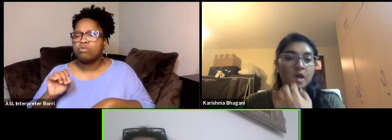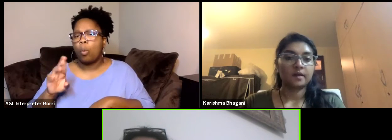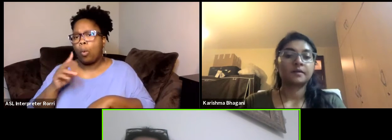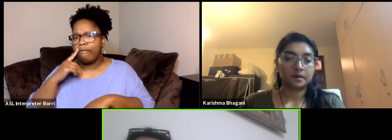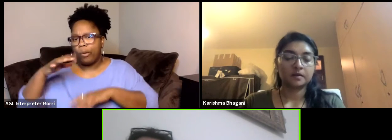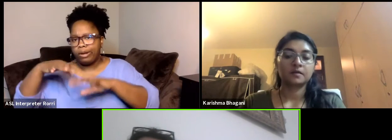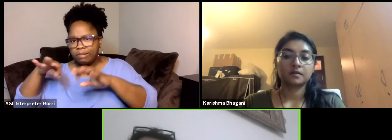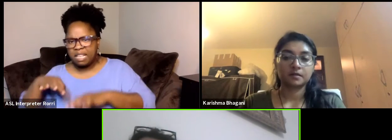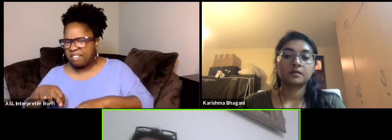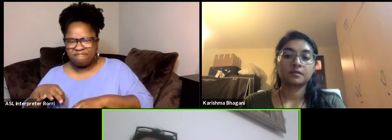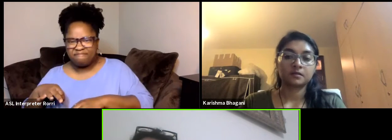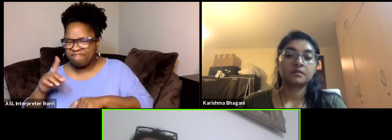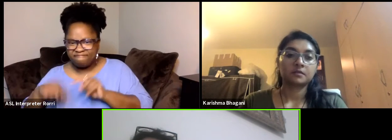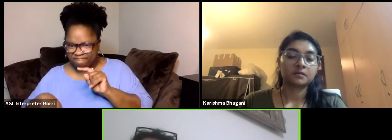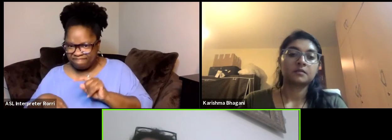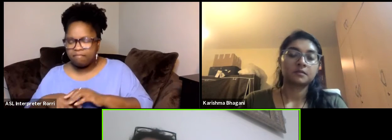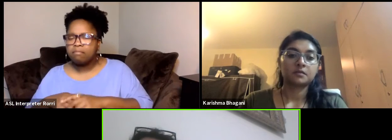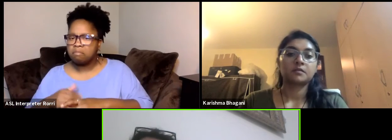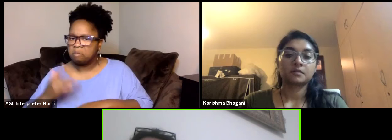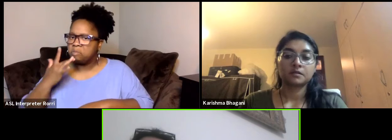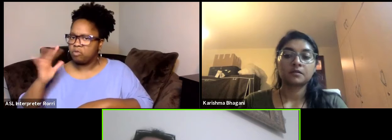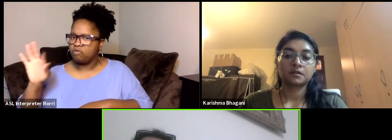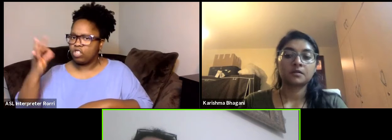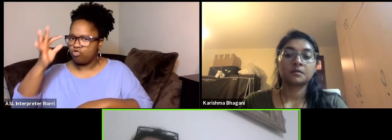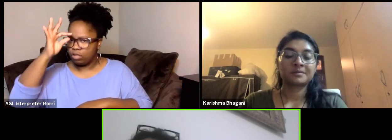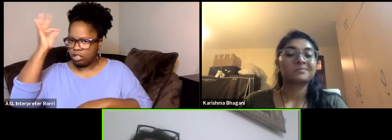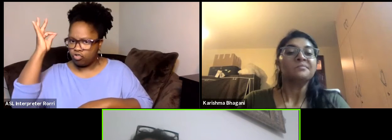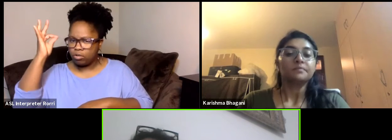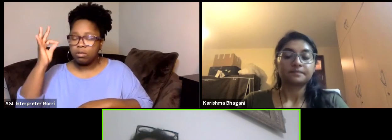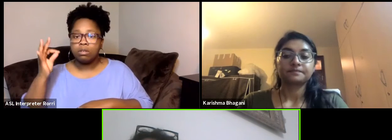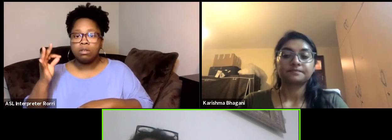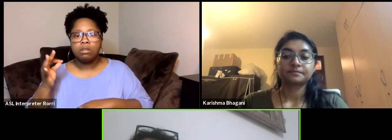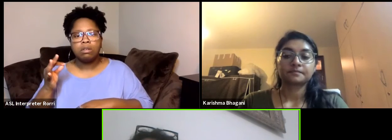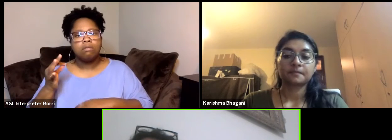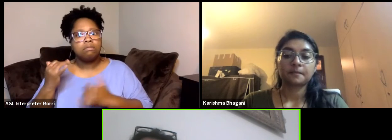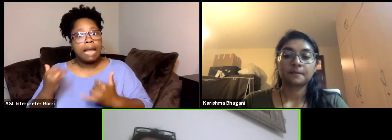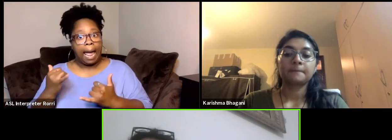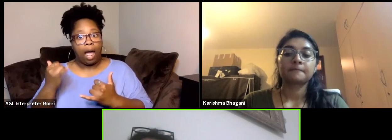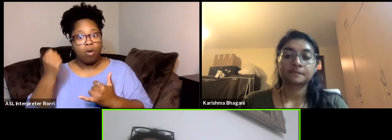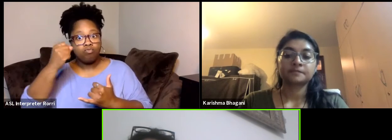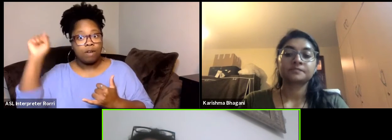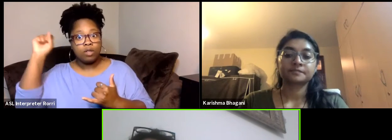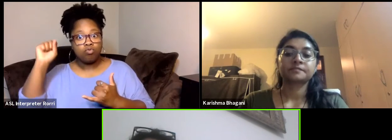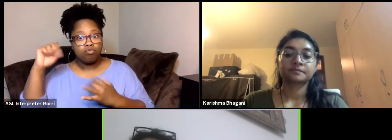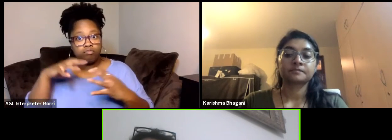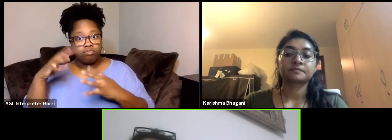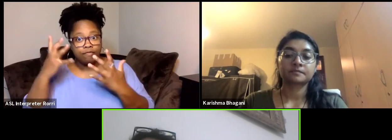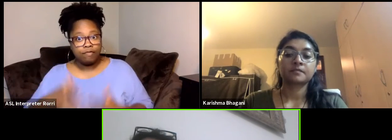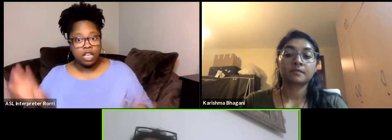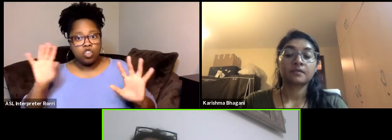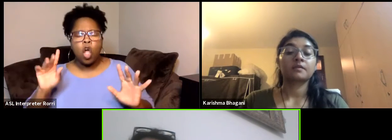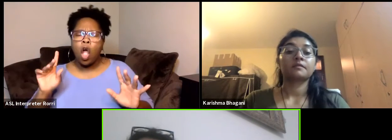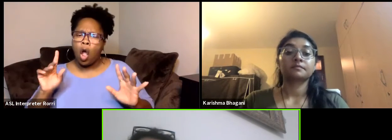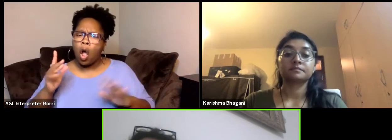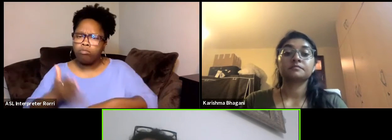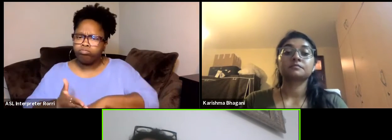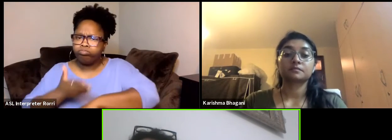But that it has changed a lot since the revolution. And I can say the trend now is the opposite